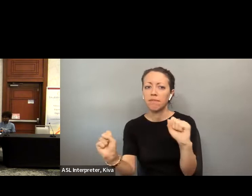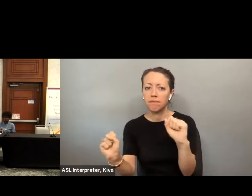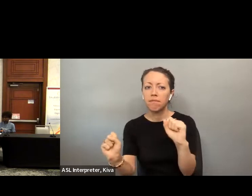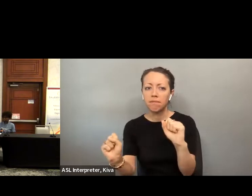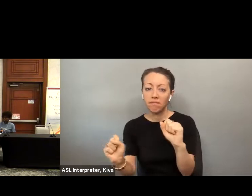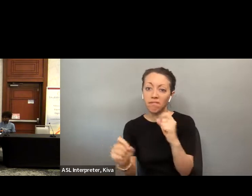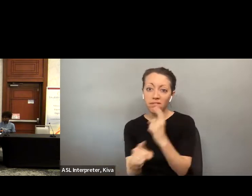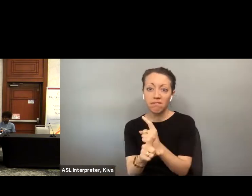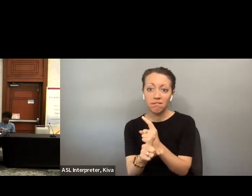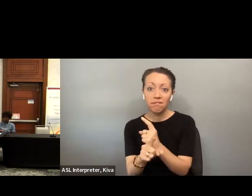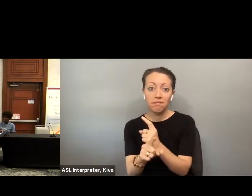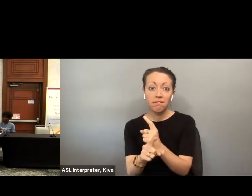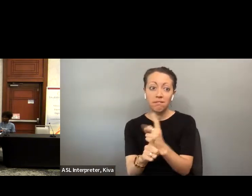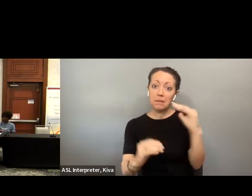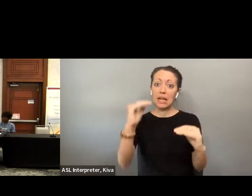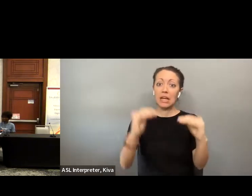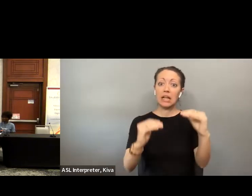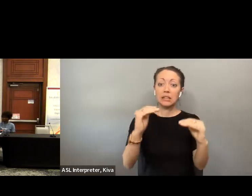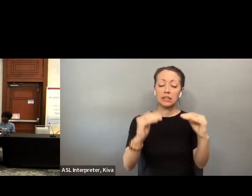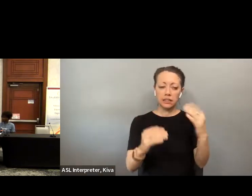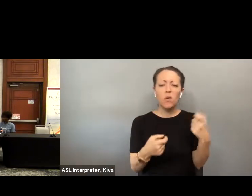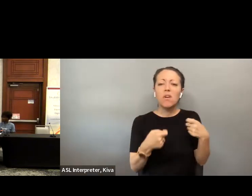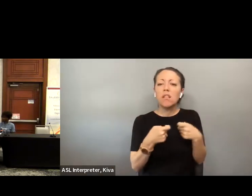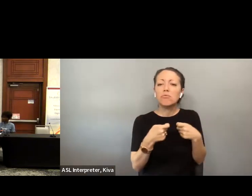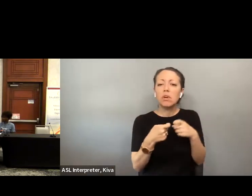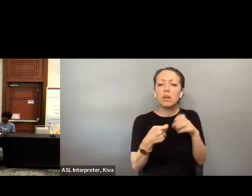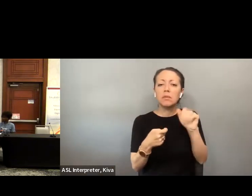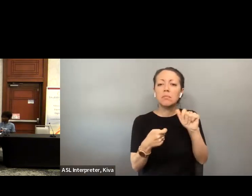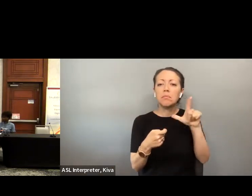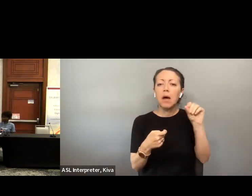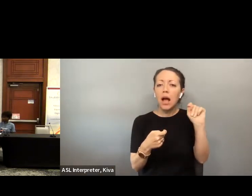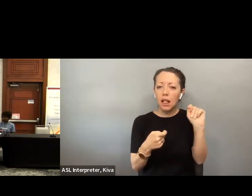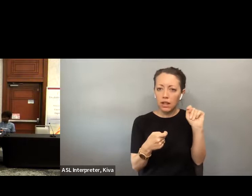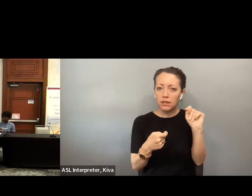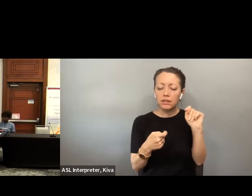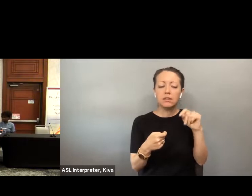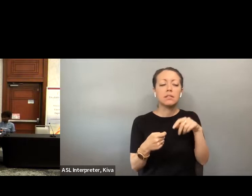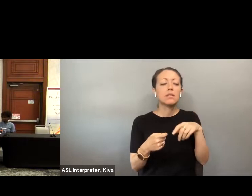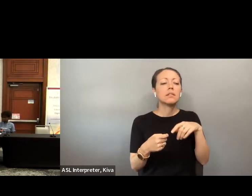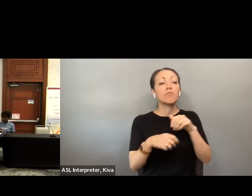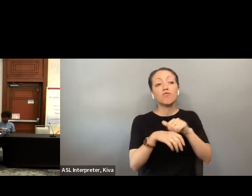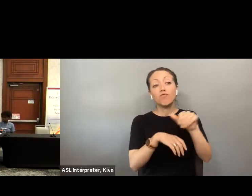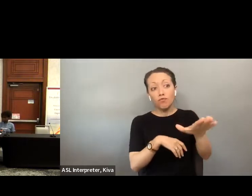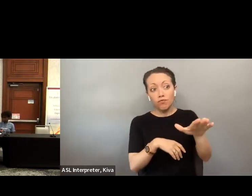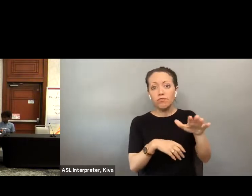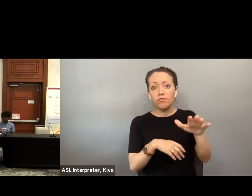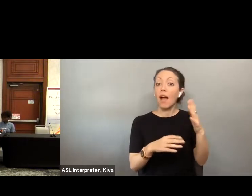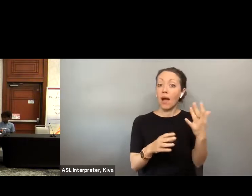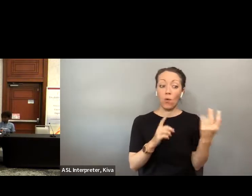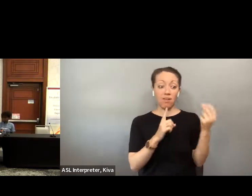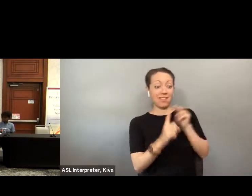a great thing but also security, though talking about the return of an electronic ballot